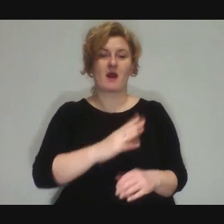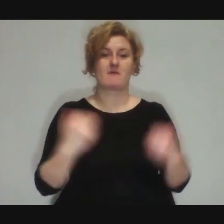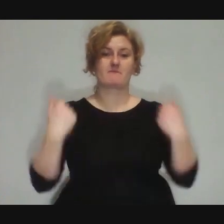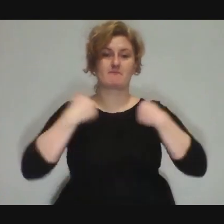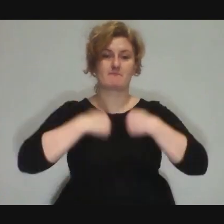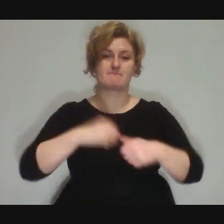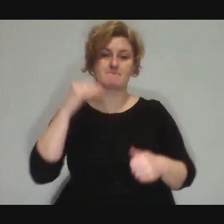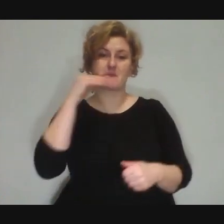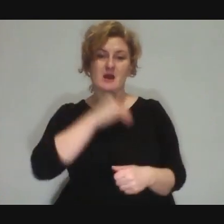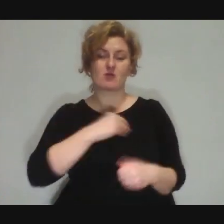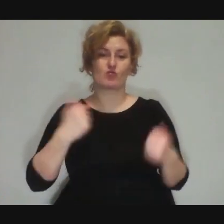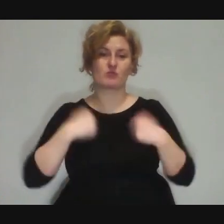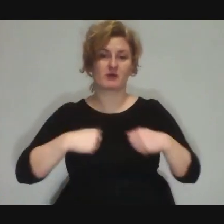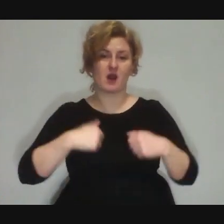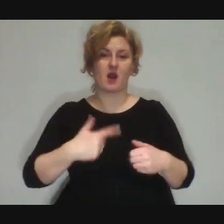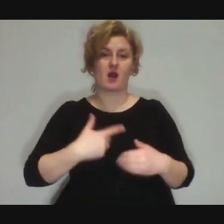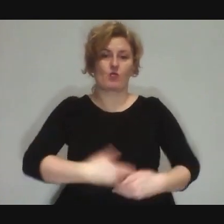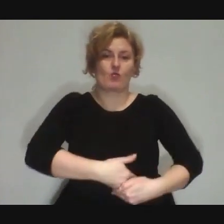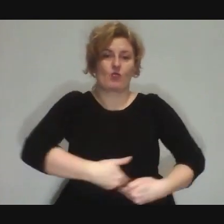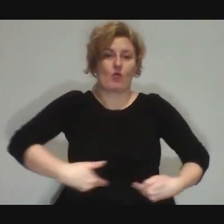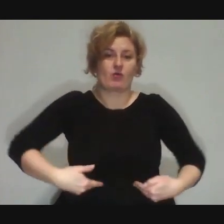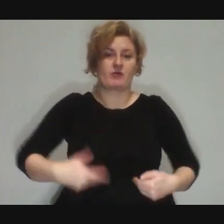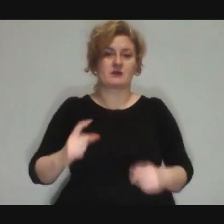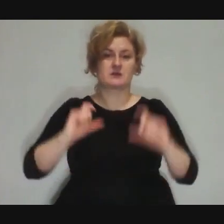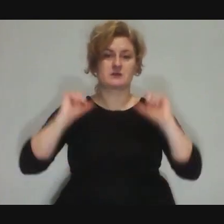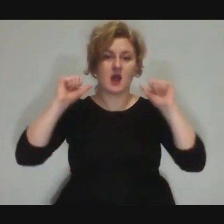goes hungry all day long and nobody sees that,